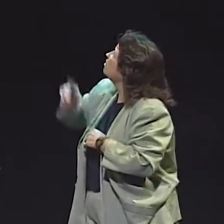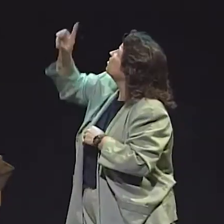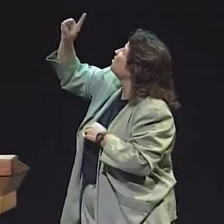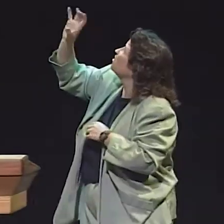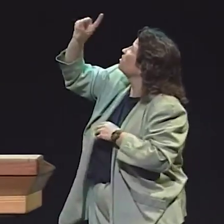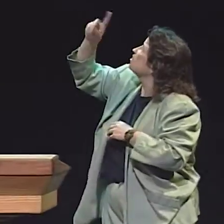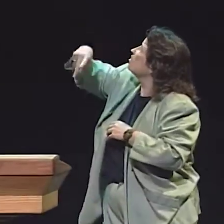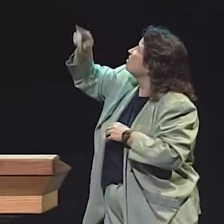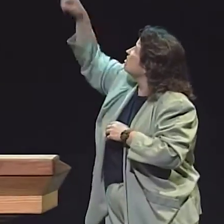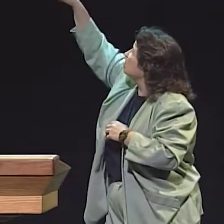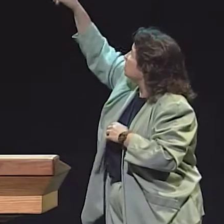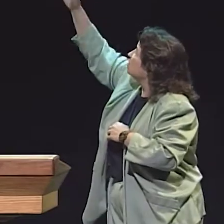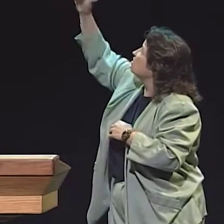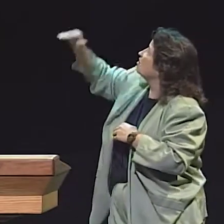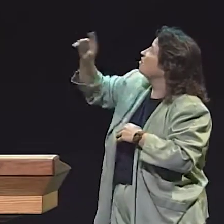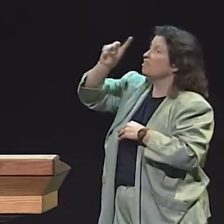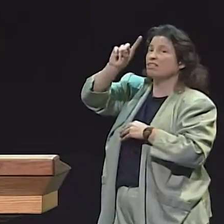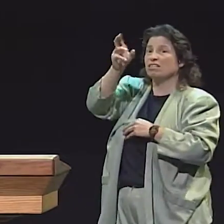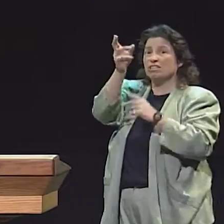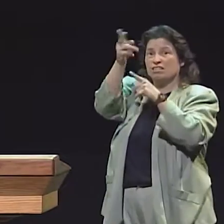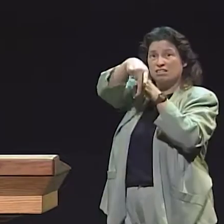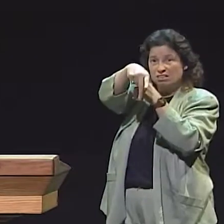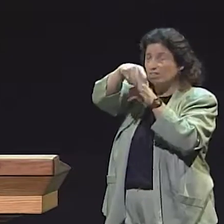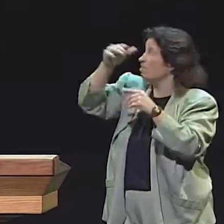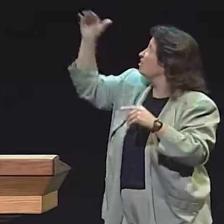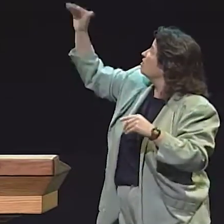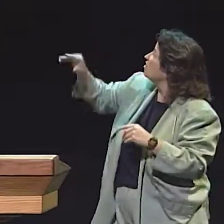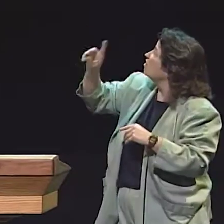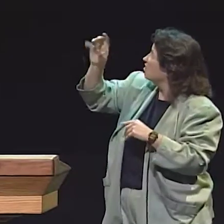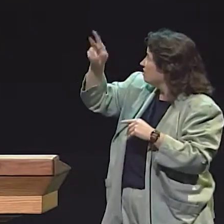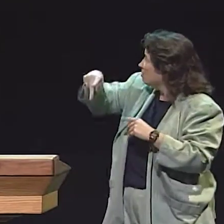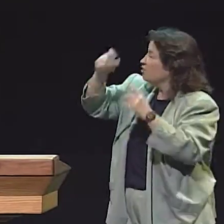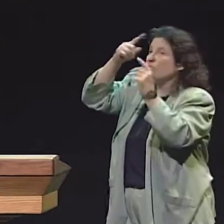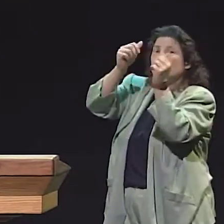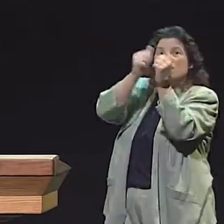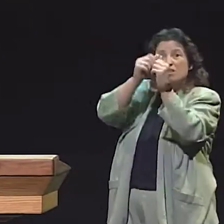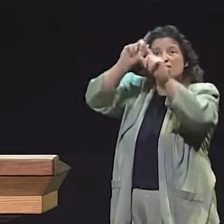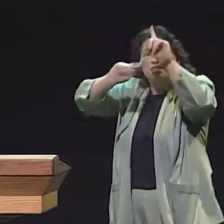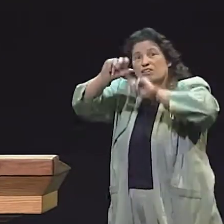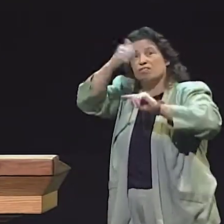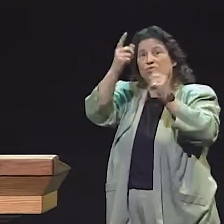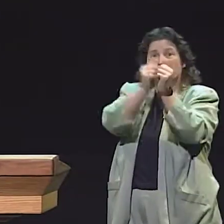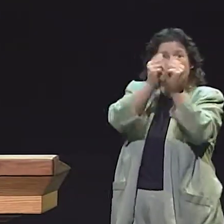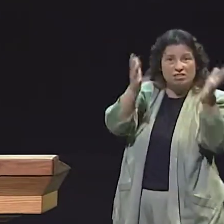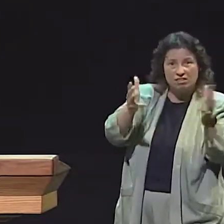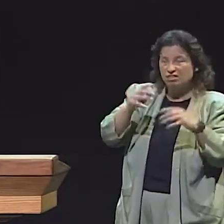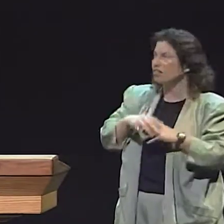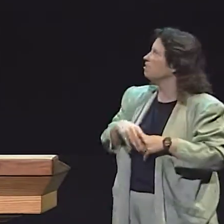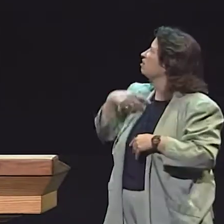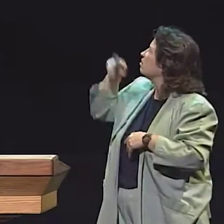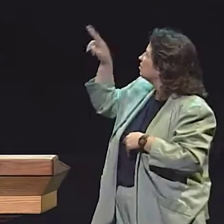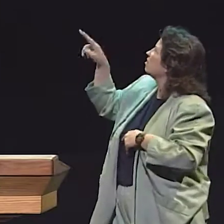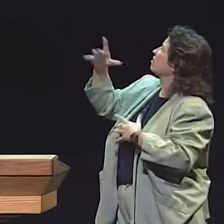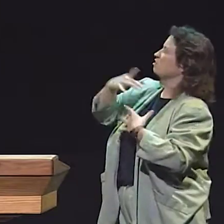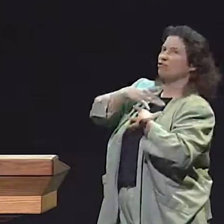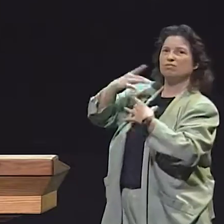SO, I'M JUST TAKING OUT THIS ONE SEGMENT HERE WHERE THE RABBIT IS ASLEEP AND THE TURTLE PASSES BY...